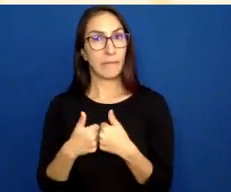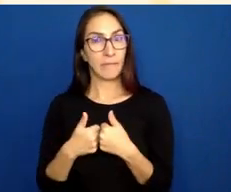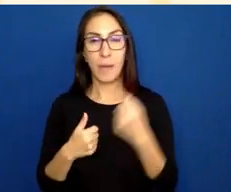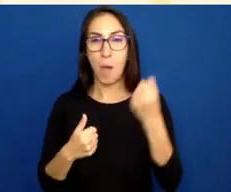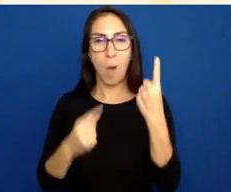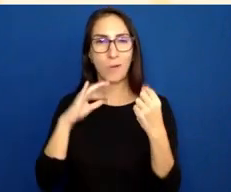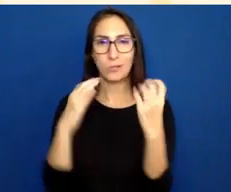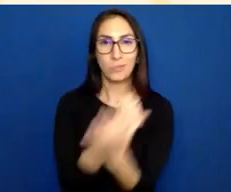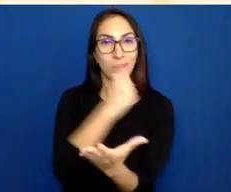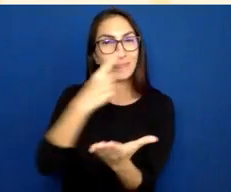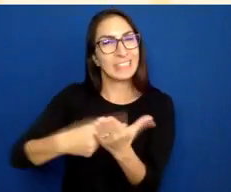for you to consider.